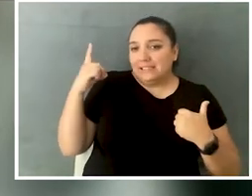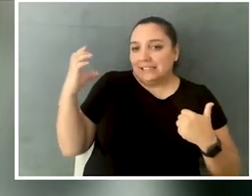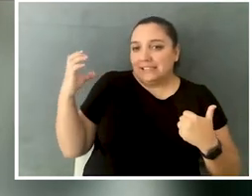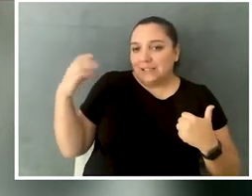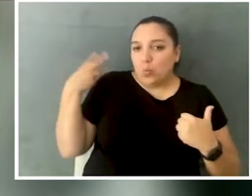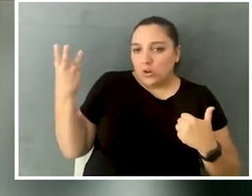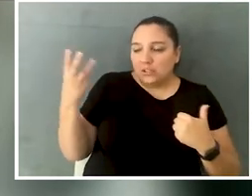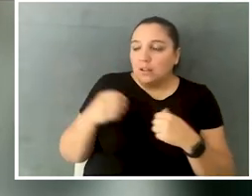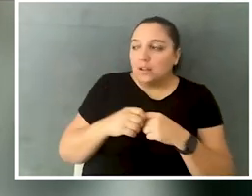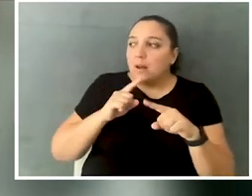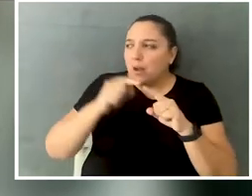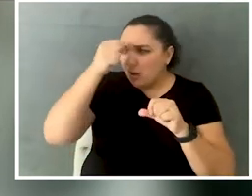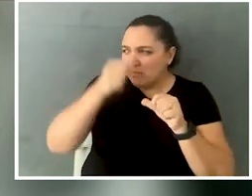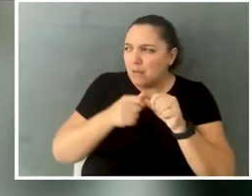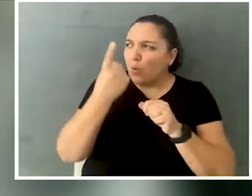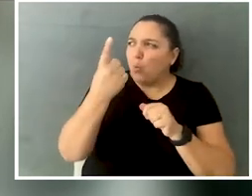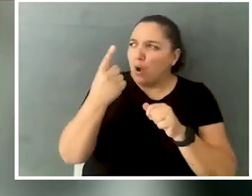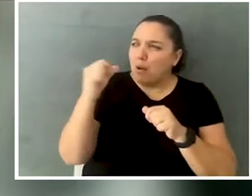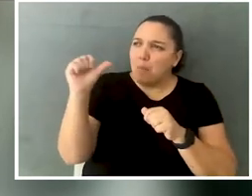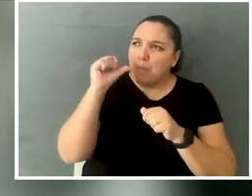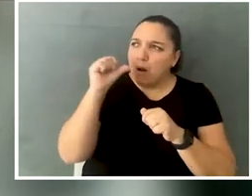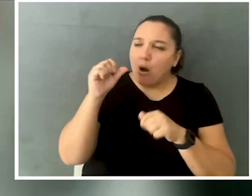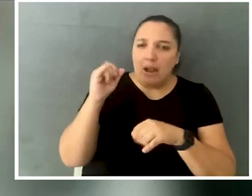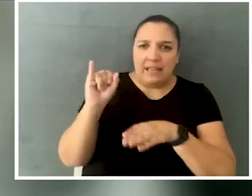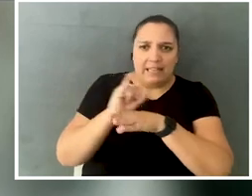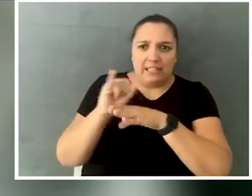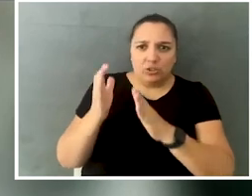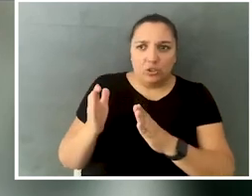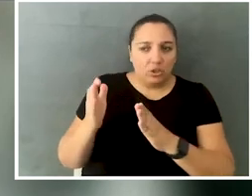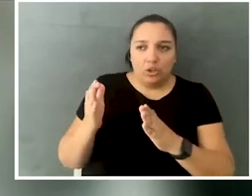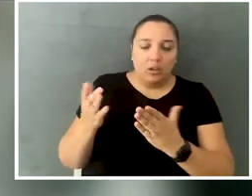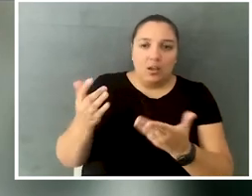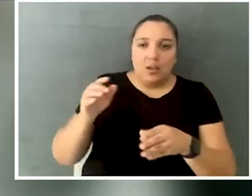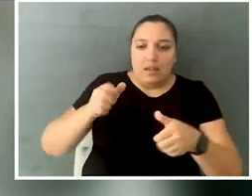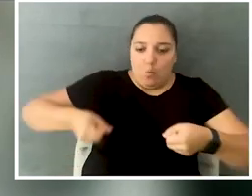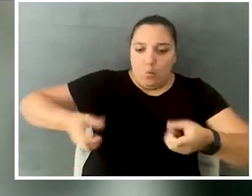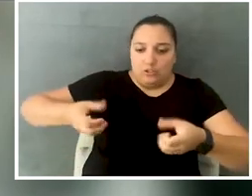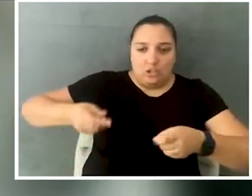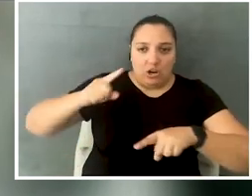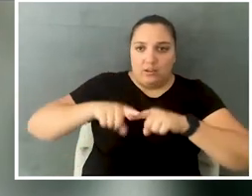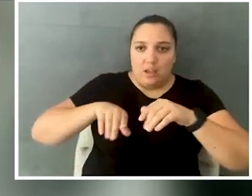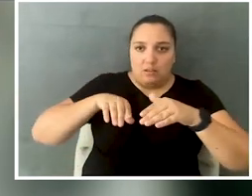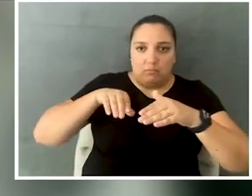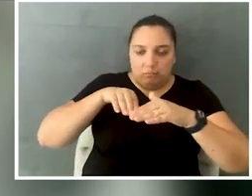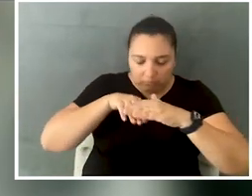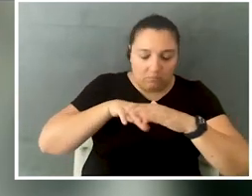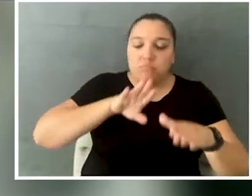but there was a issue with one of the bars that some of the interns wanted to go to not being wheelchair accessible, and it was a thing that kind of blew up over Twitter,